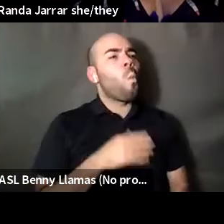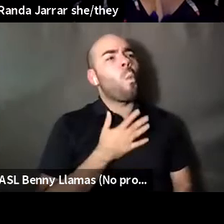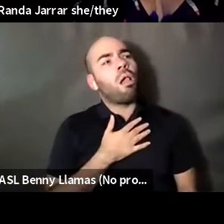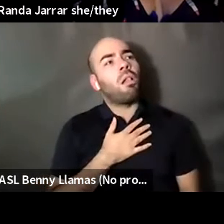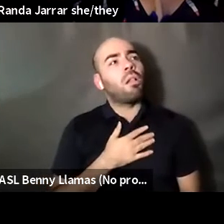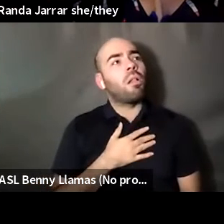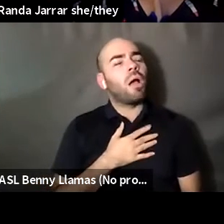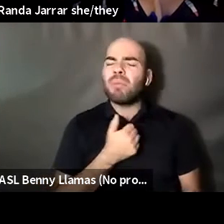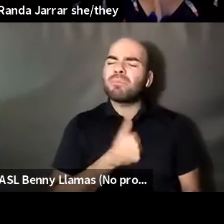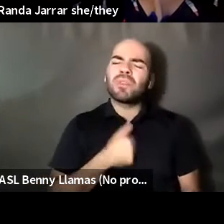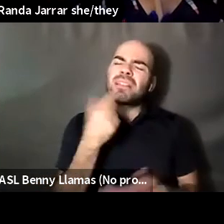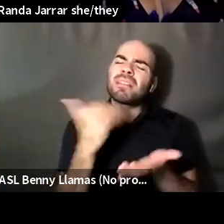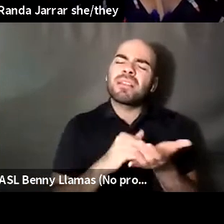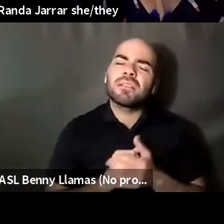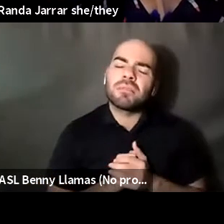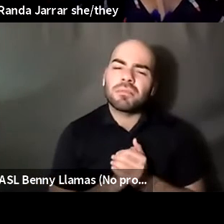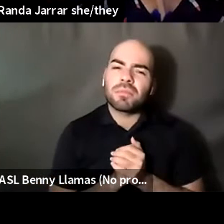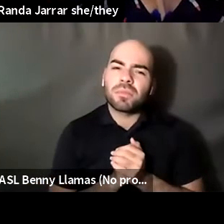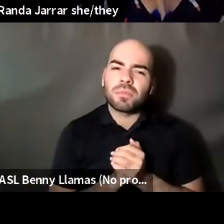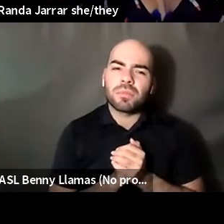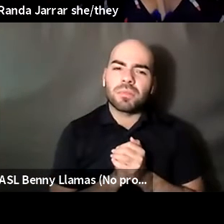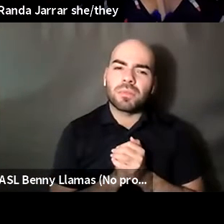Nahshon Anderson: I'm sorry, I can say it again. Nahshon Anderson: Yeah, um,